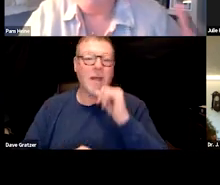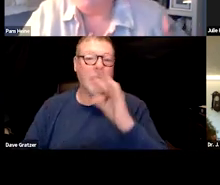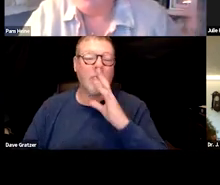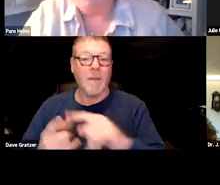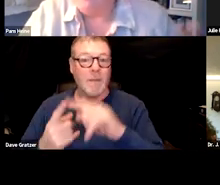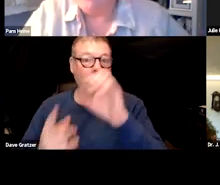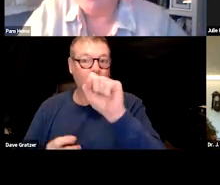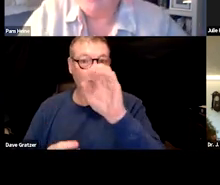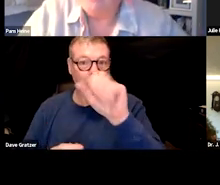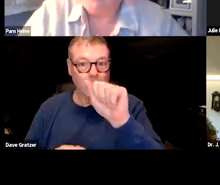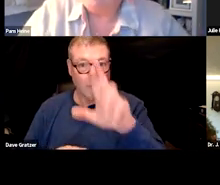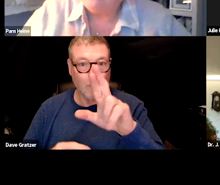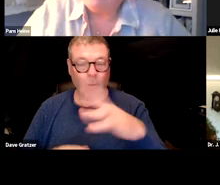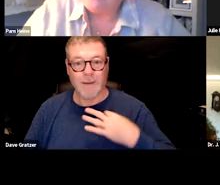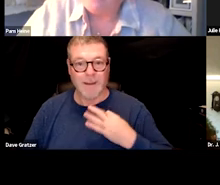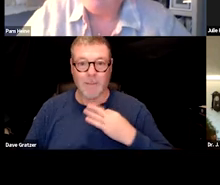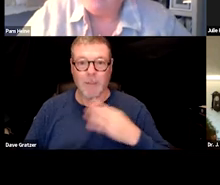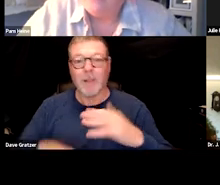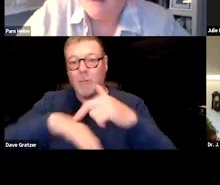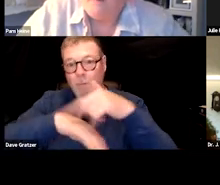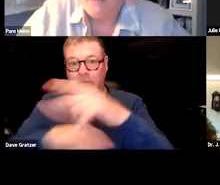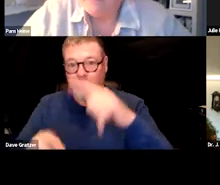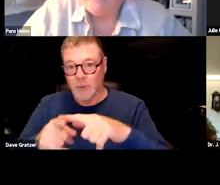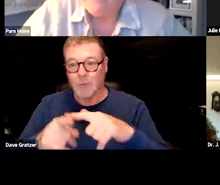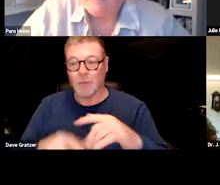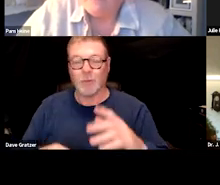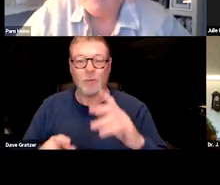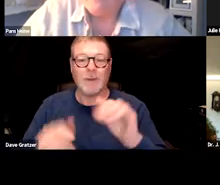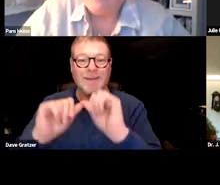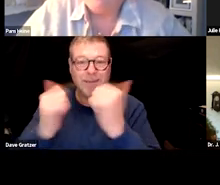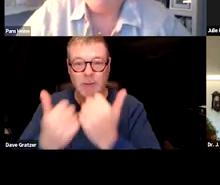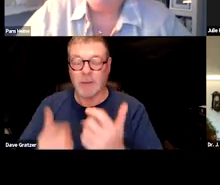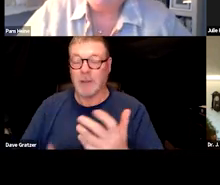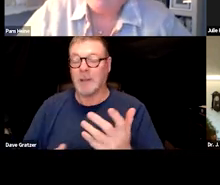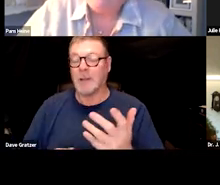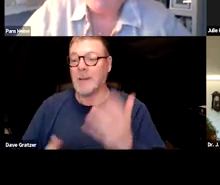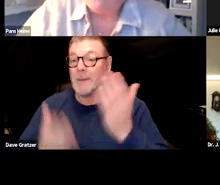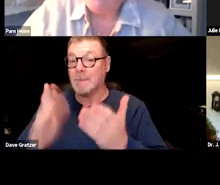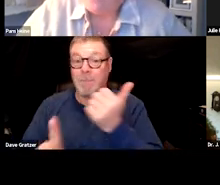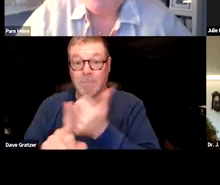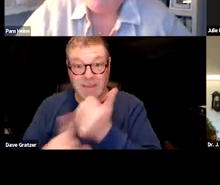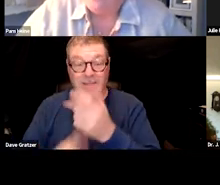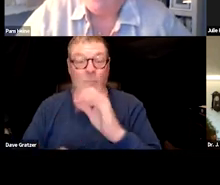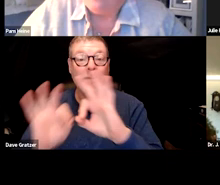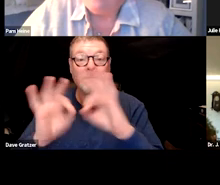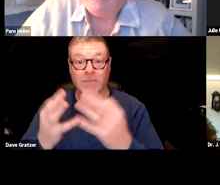Individuals being referred to an agency maybe themselves. Maybe even a family member but themselves who are healthcare workers